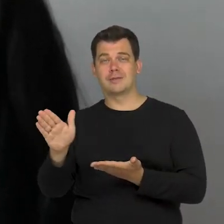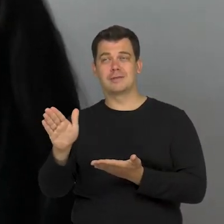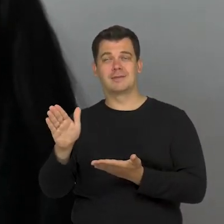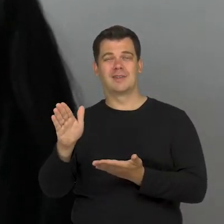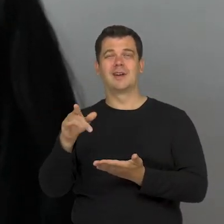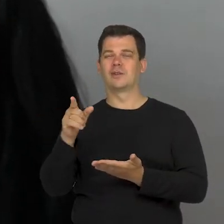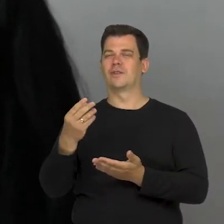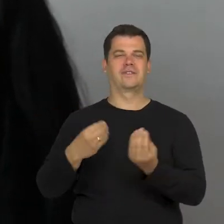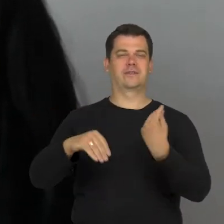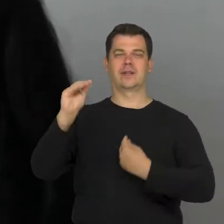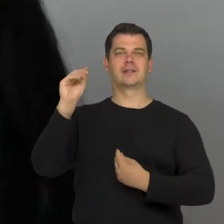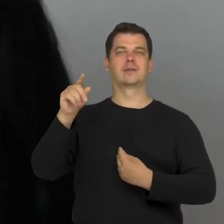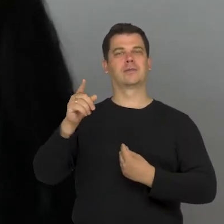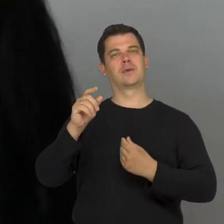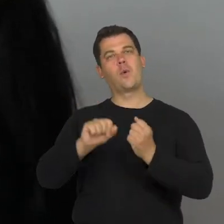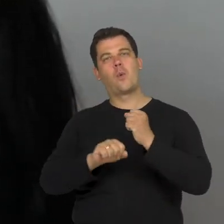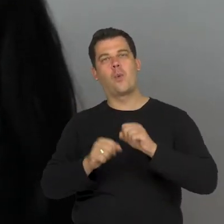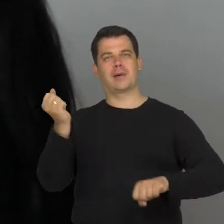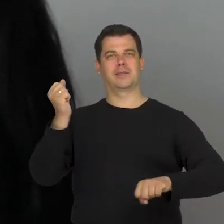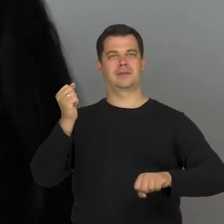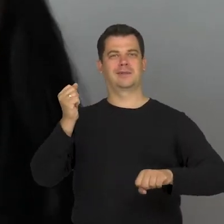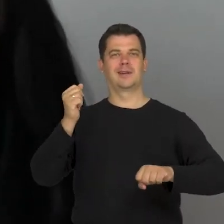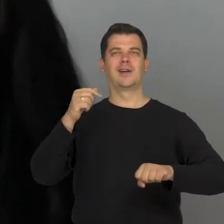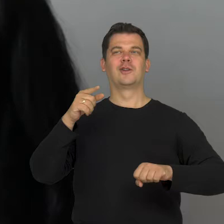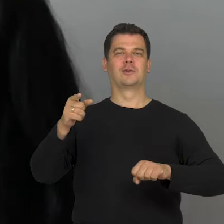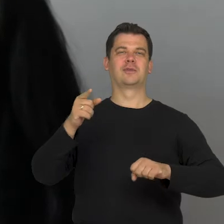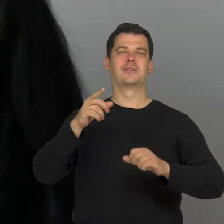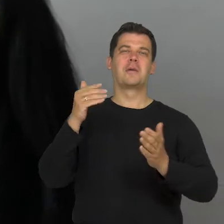are introduced despite the canons